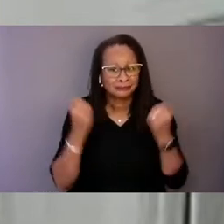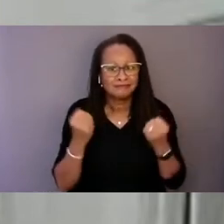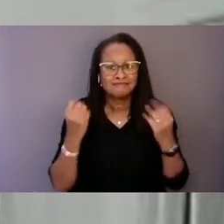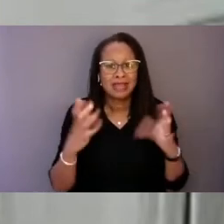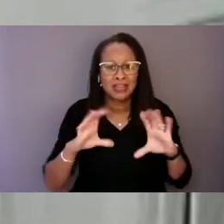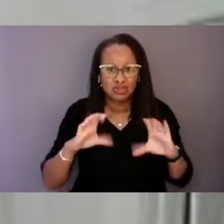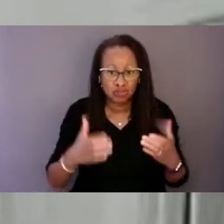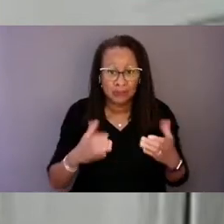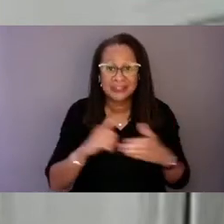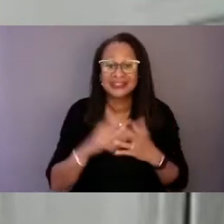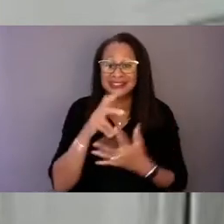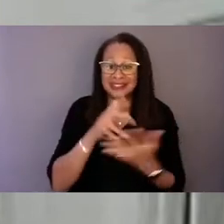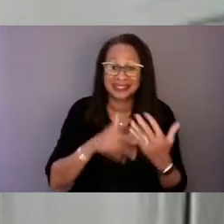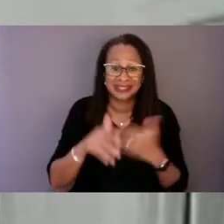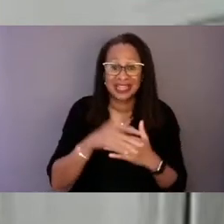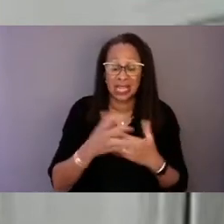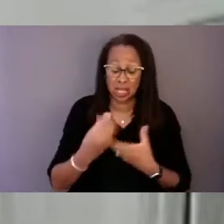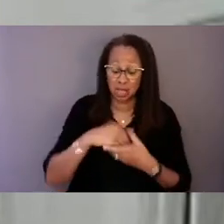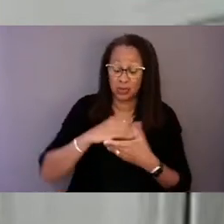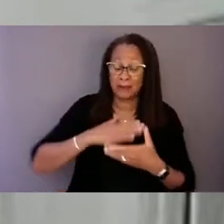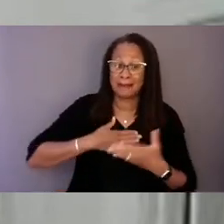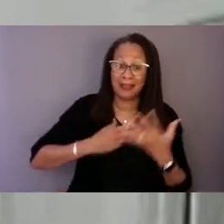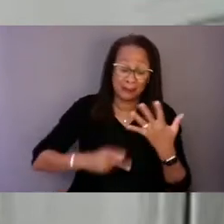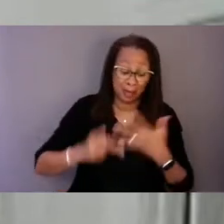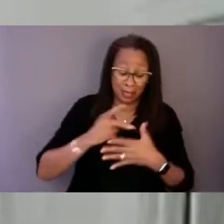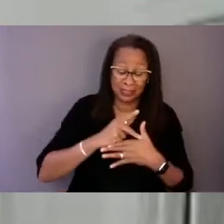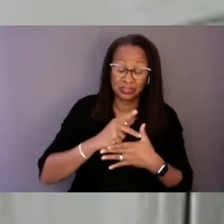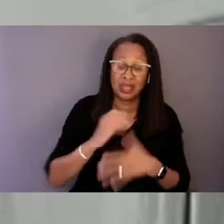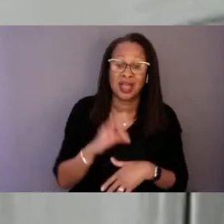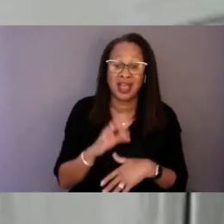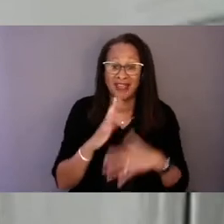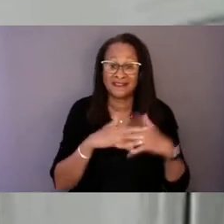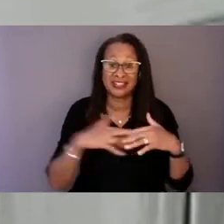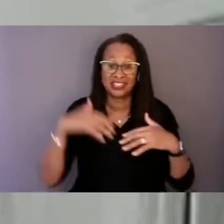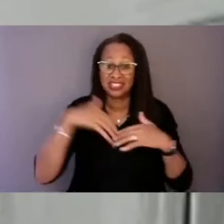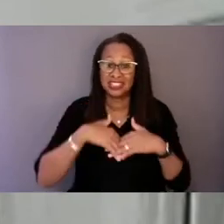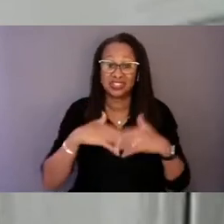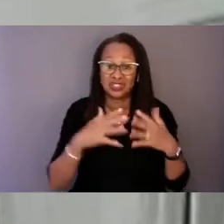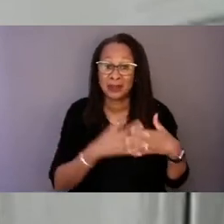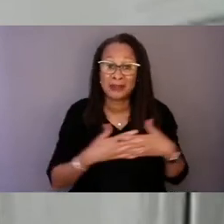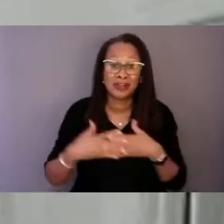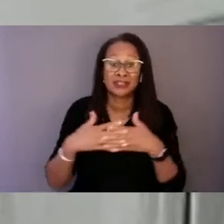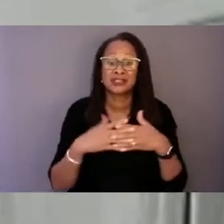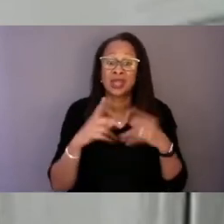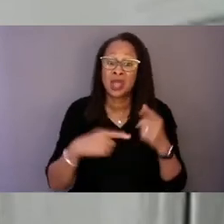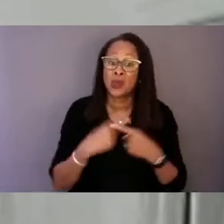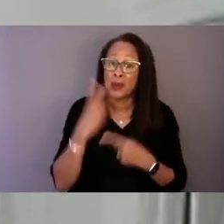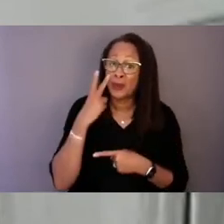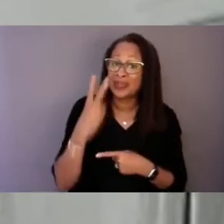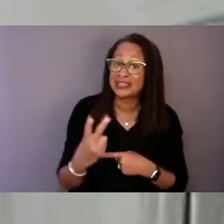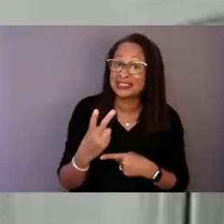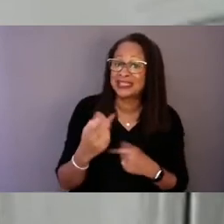including my populations of Indigenous Americans, when we see-- you think for all Americans,